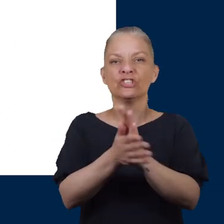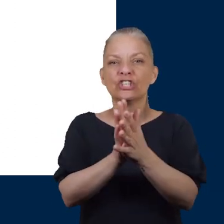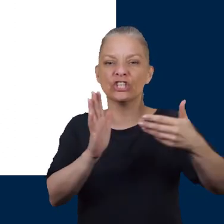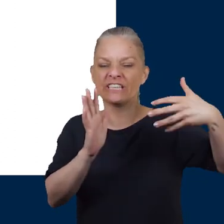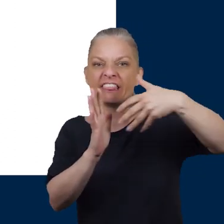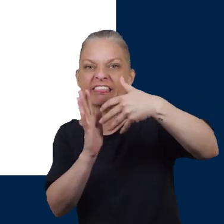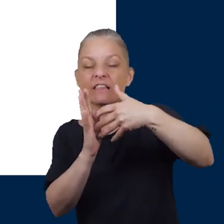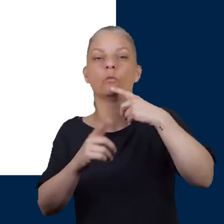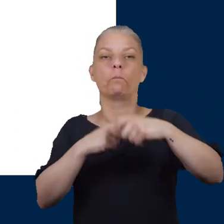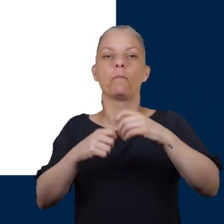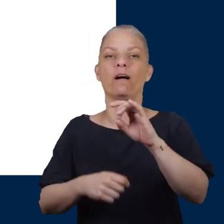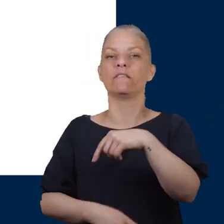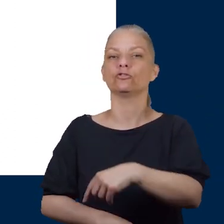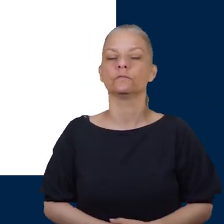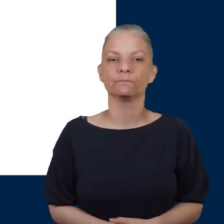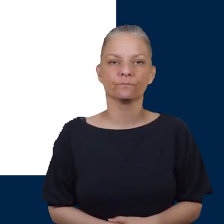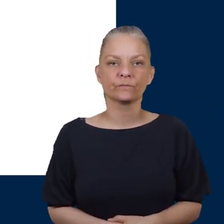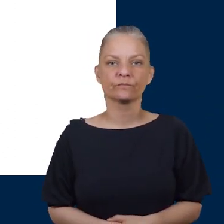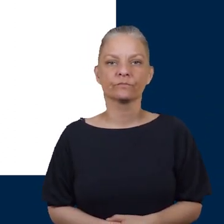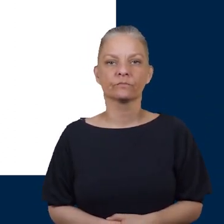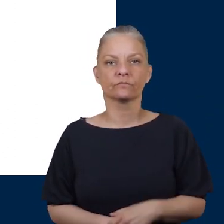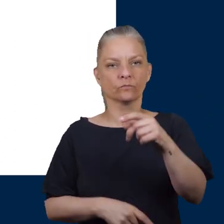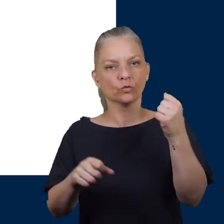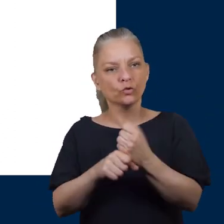round about your nails and you're looking for anything that wasn't there the day before.